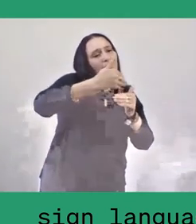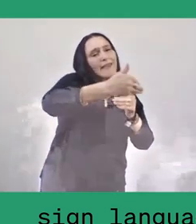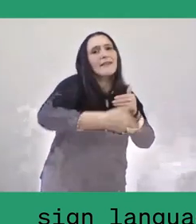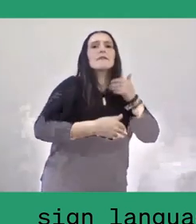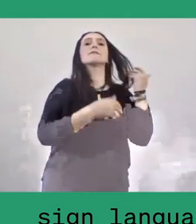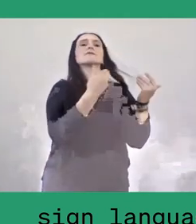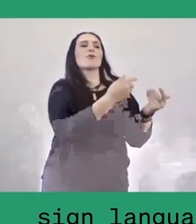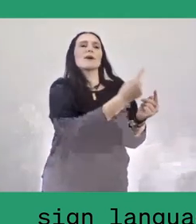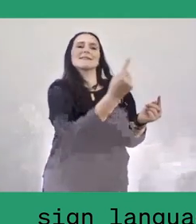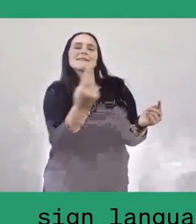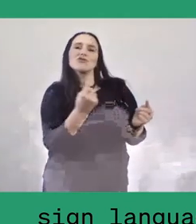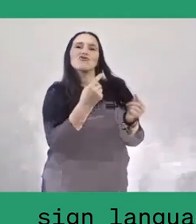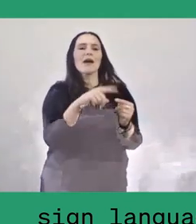in order to be collected together